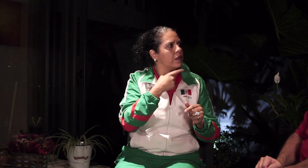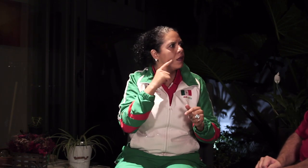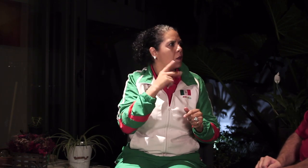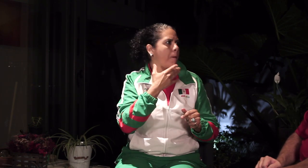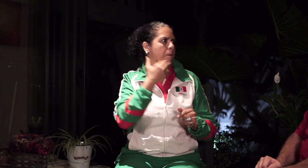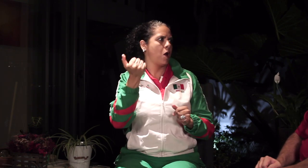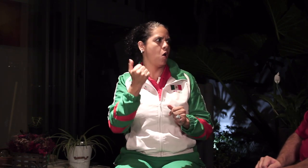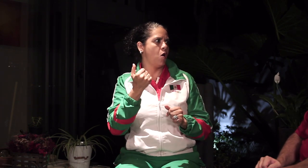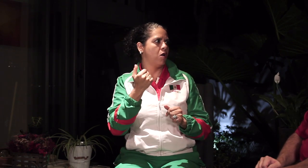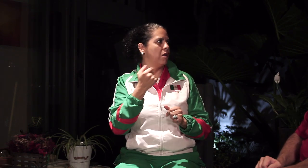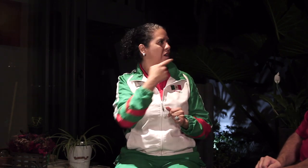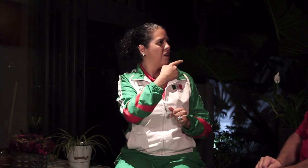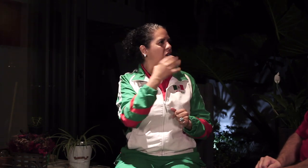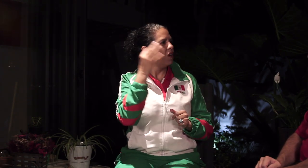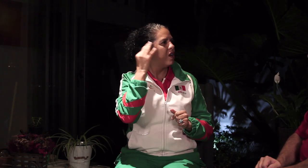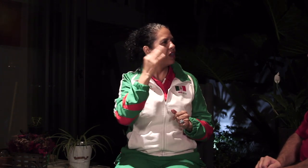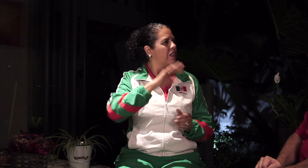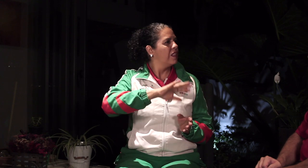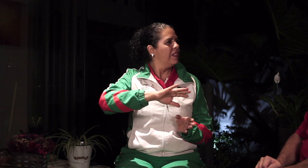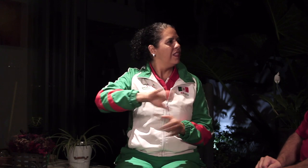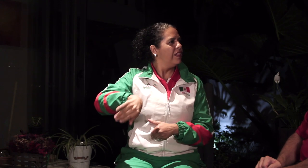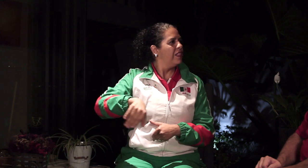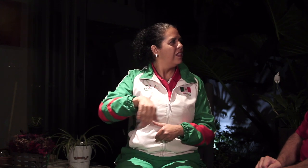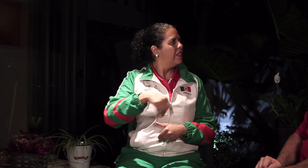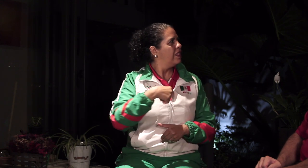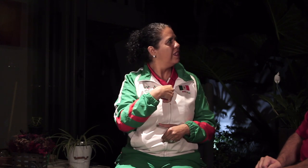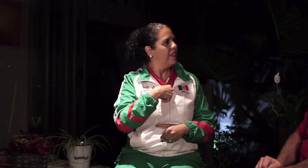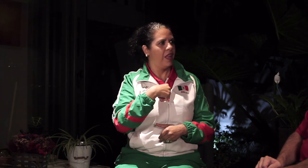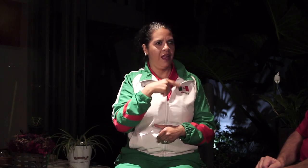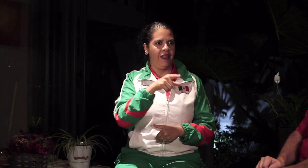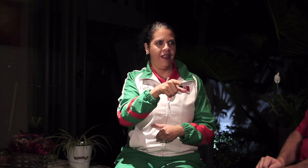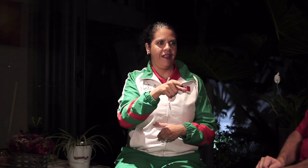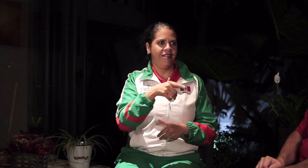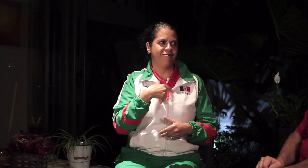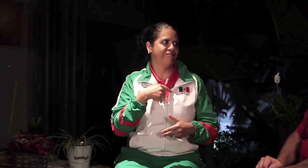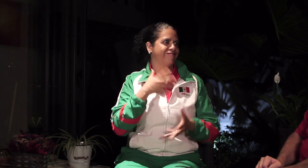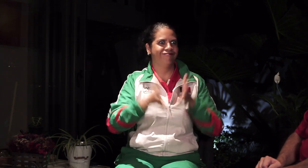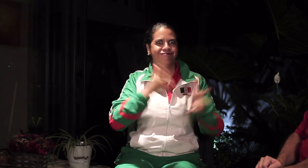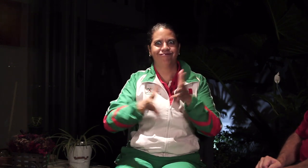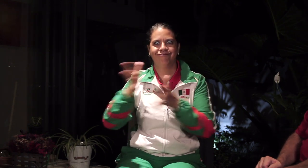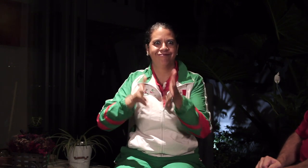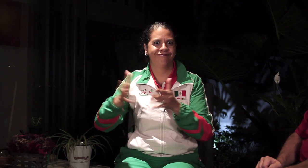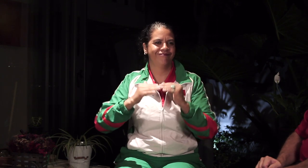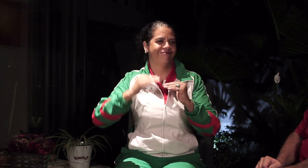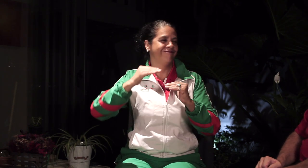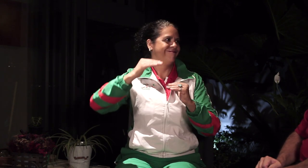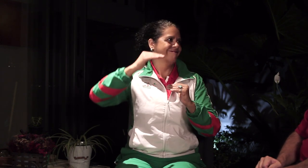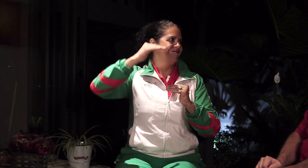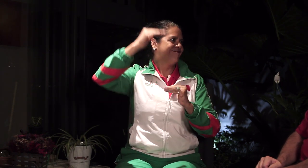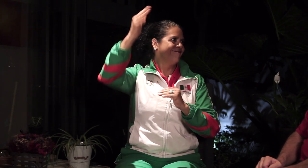with the Deaf team than I did with the hearing team. I felt ignored and sidelined. With the Deaf team, my communication improved